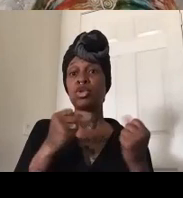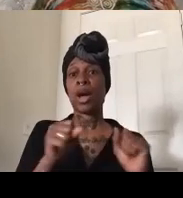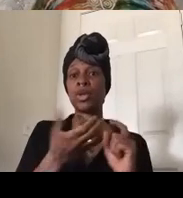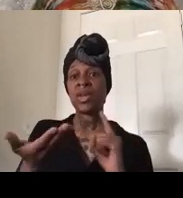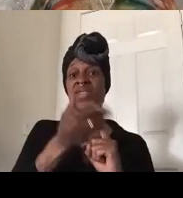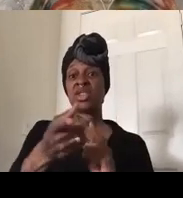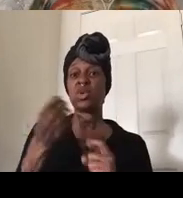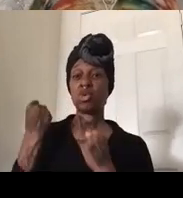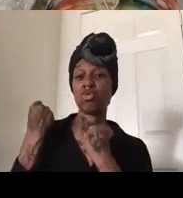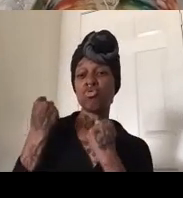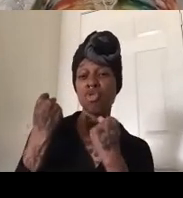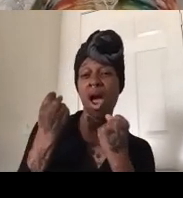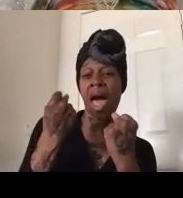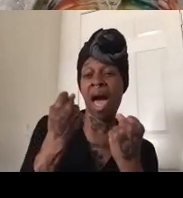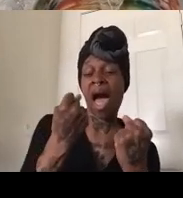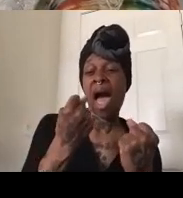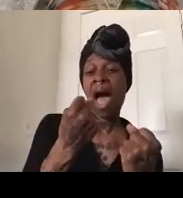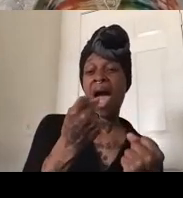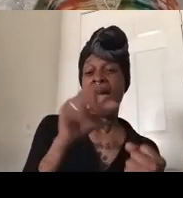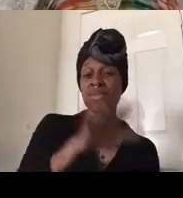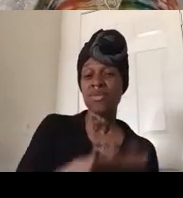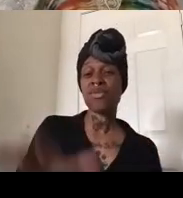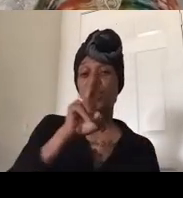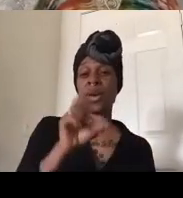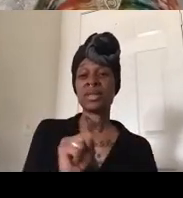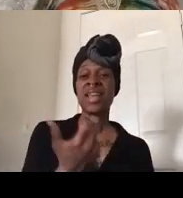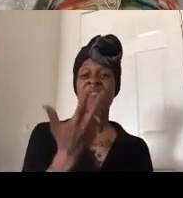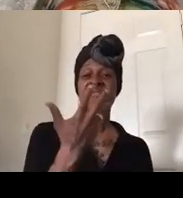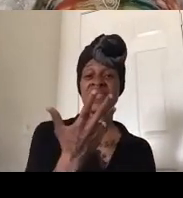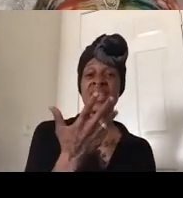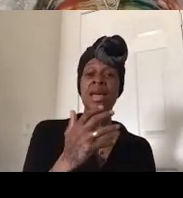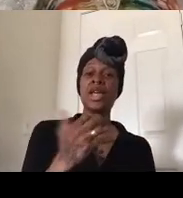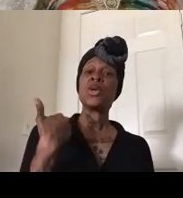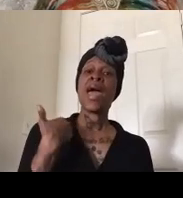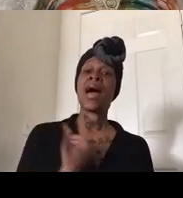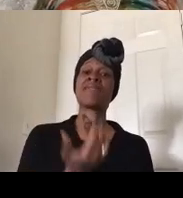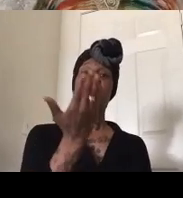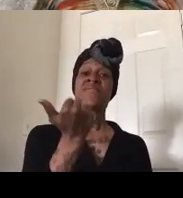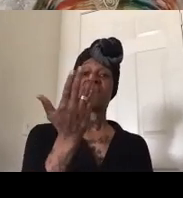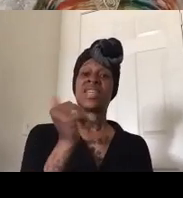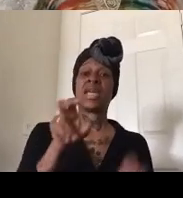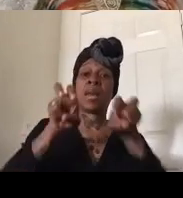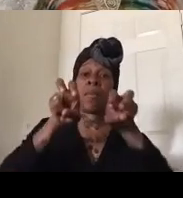in like five 15 passenger vans don't do it there are no bathrooms on